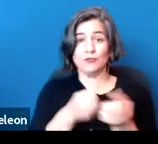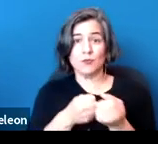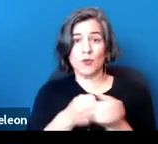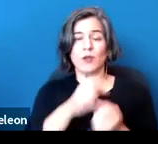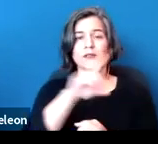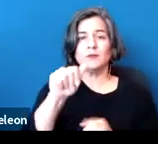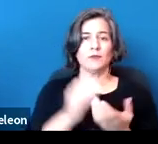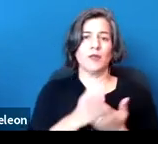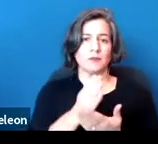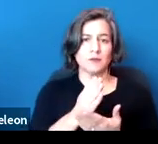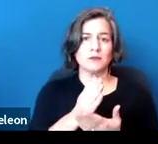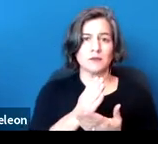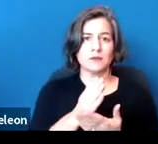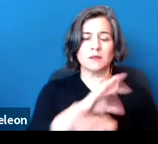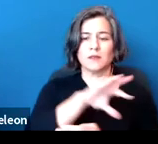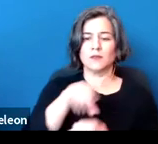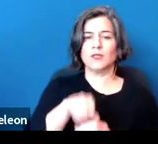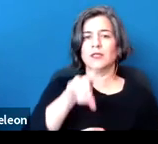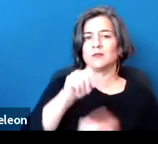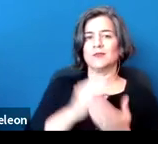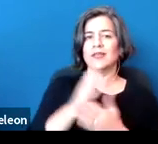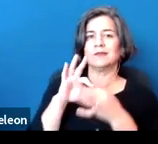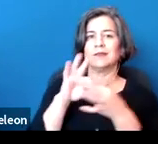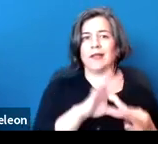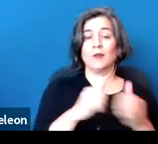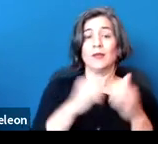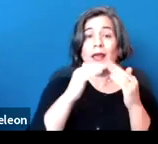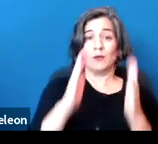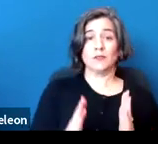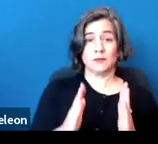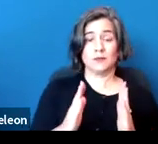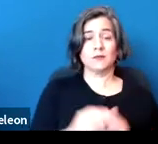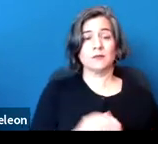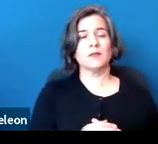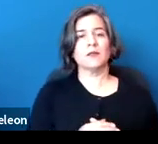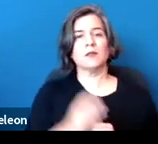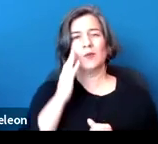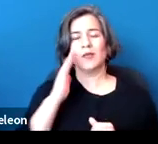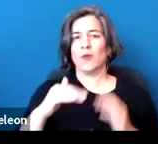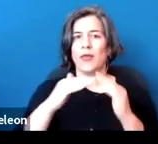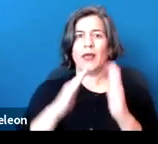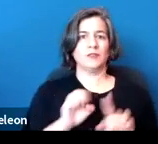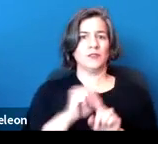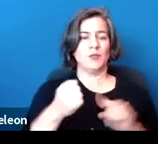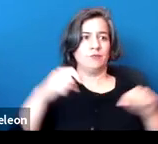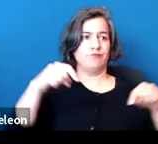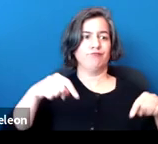including disability rights and housing. We know that the housing situation in California is dire